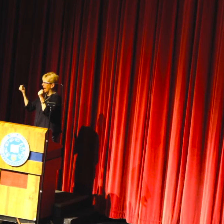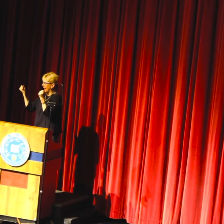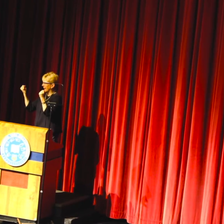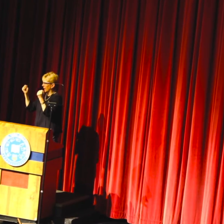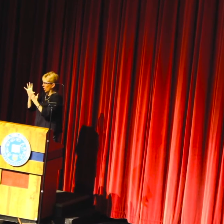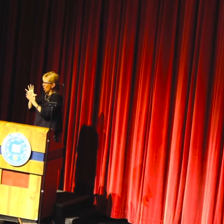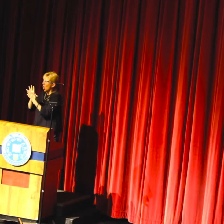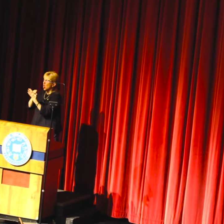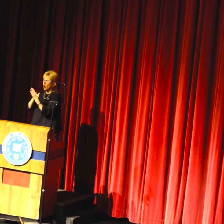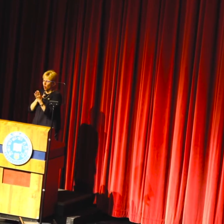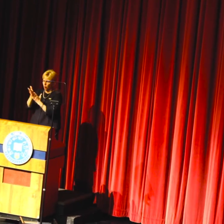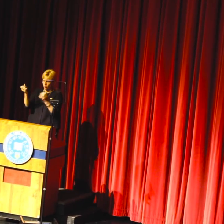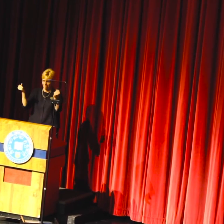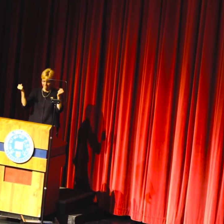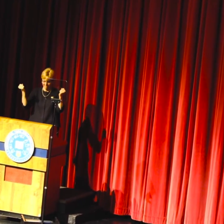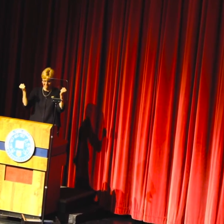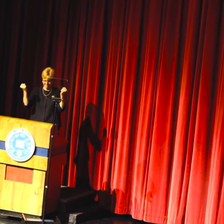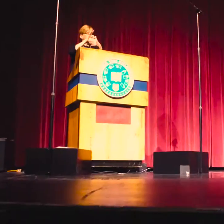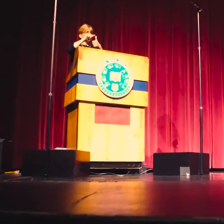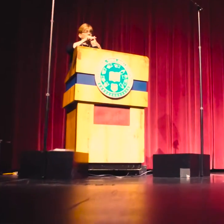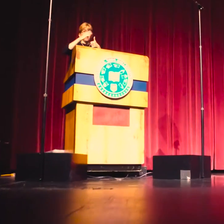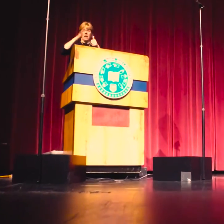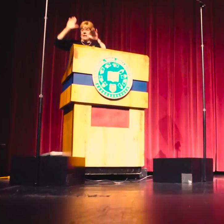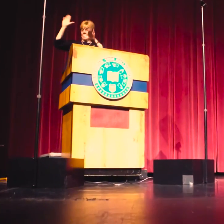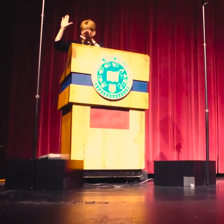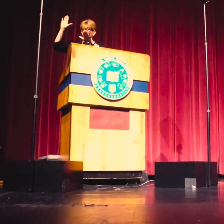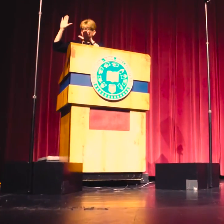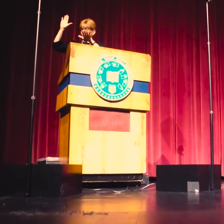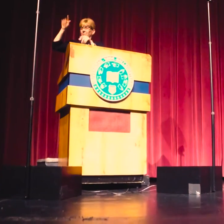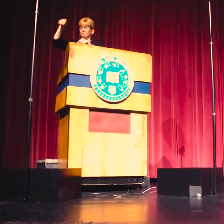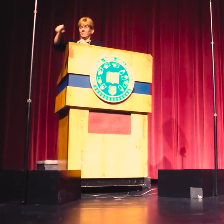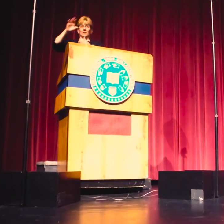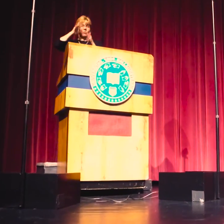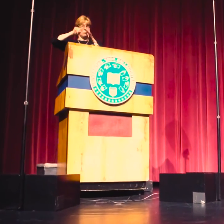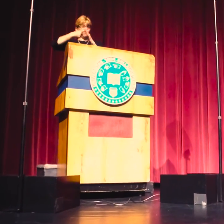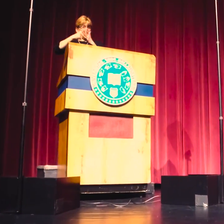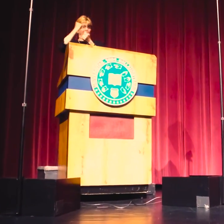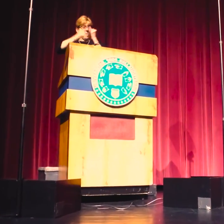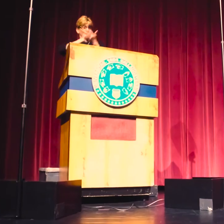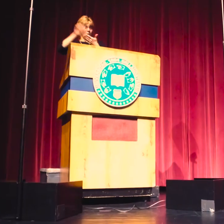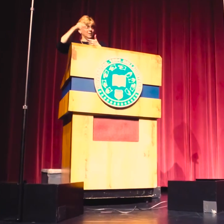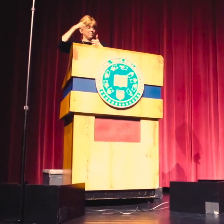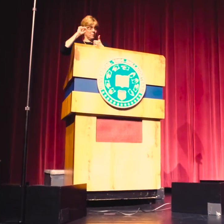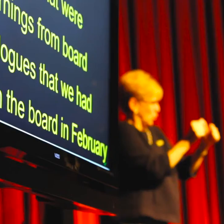Learn through sign language. The installation will be during the last week of September.